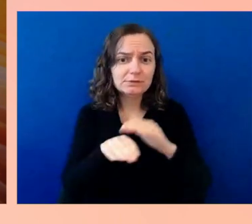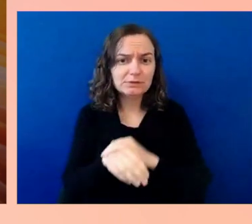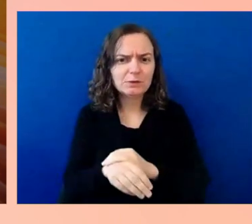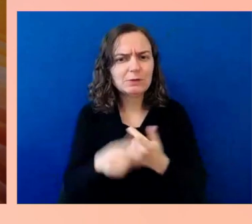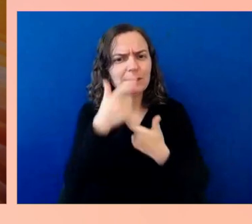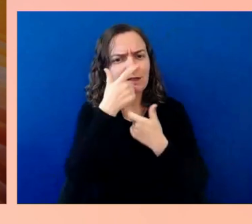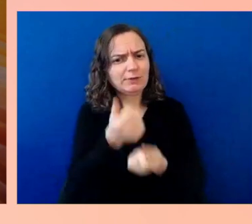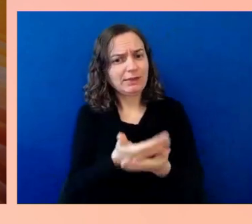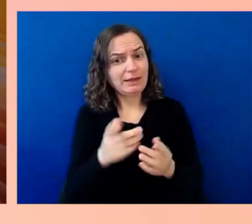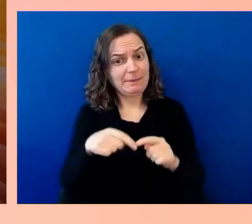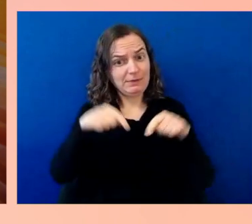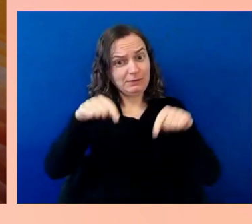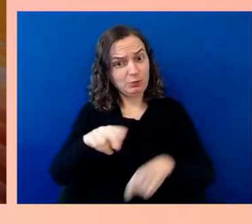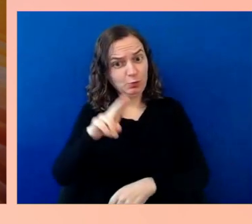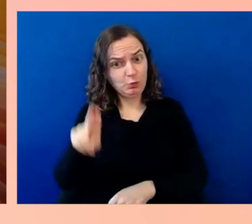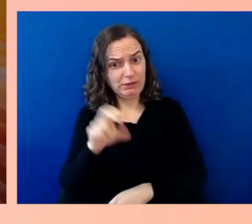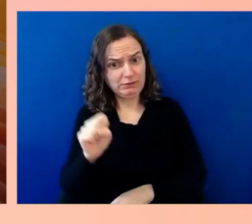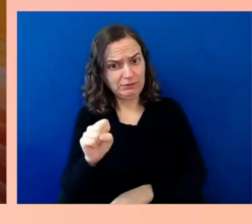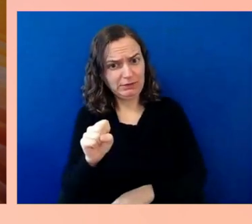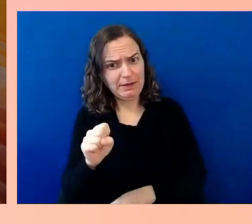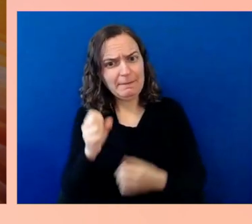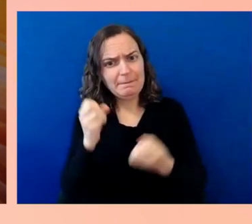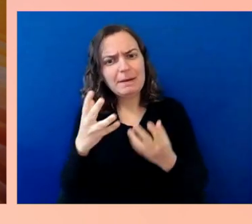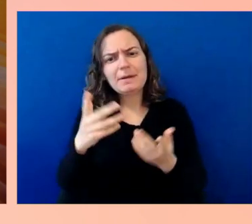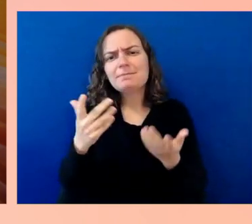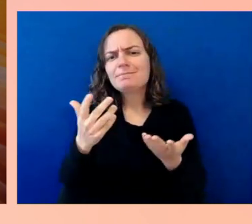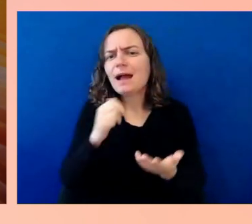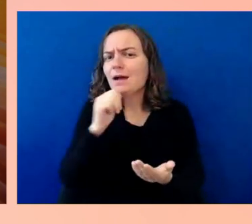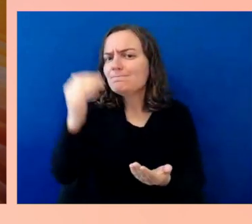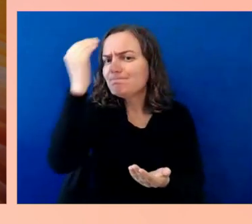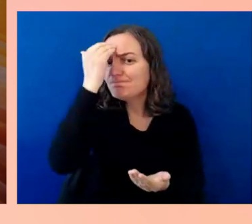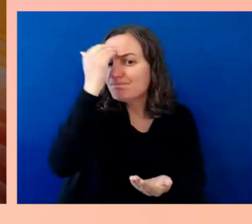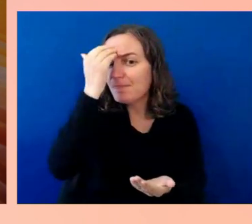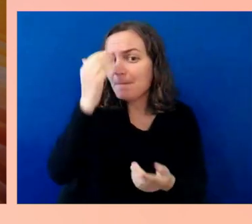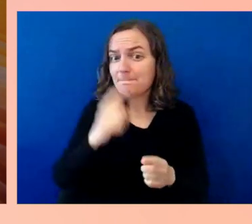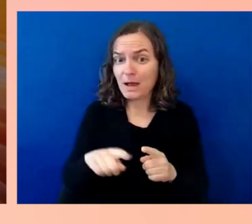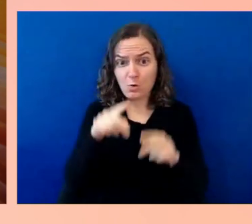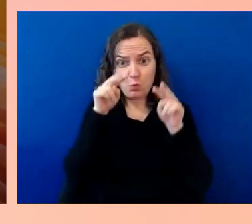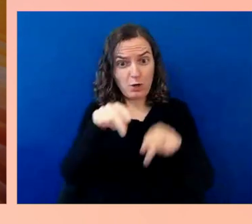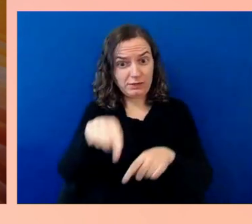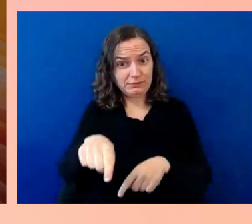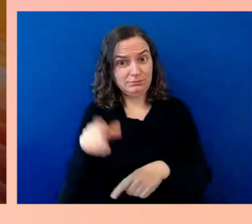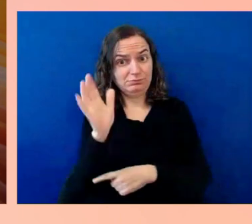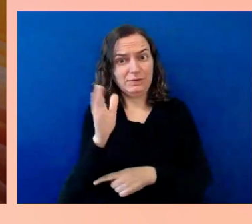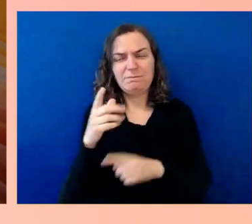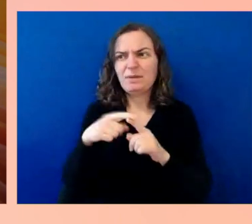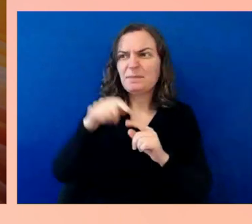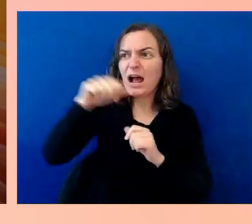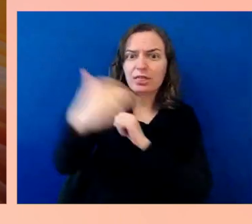is that because of the size of our country, we've long been not just connected, but almost defined by